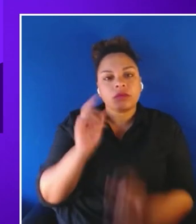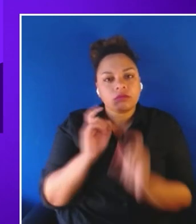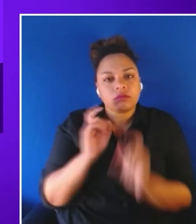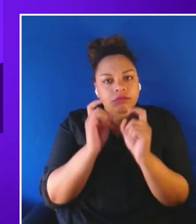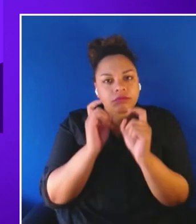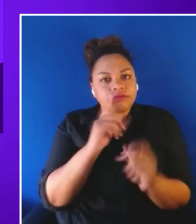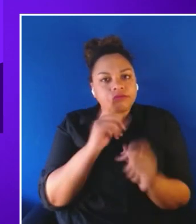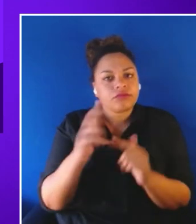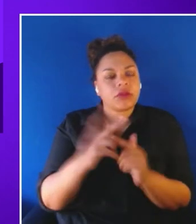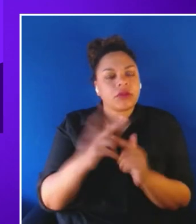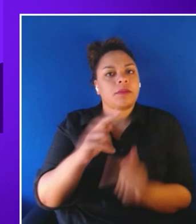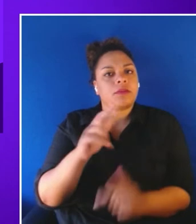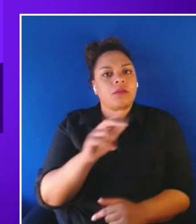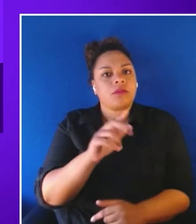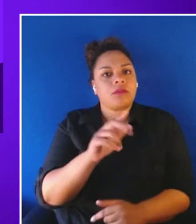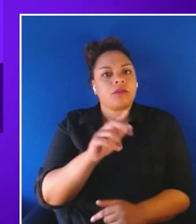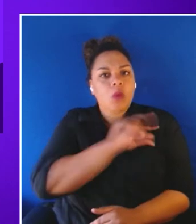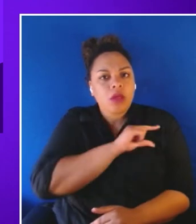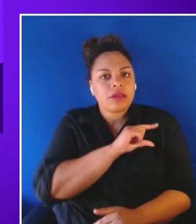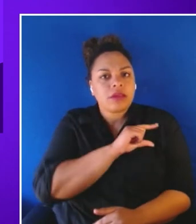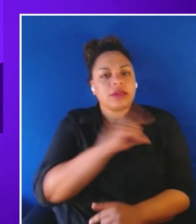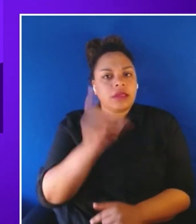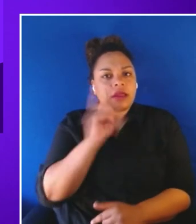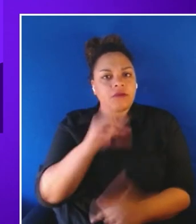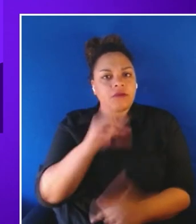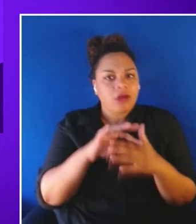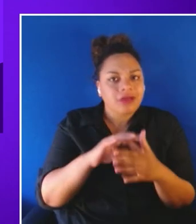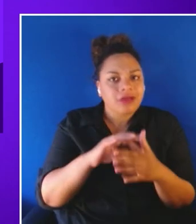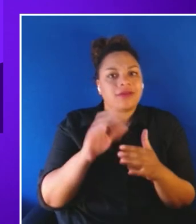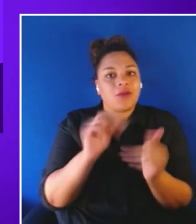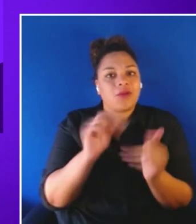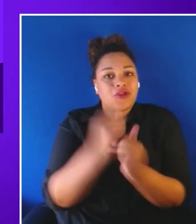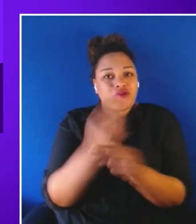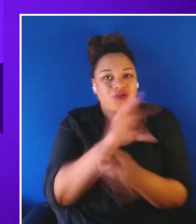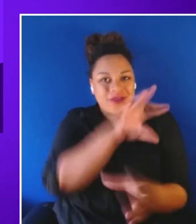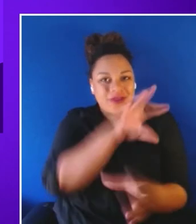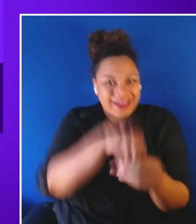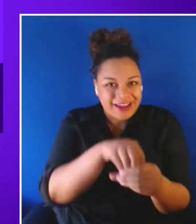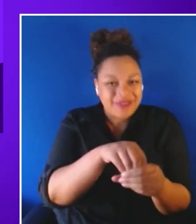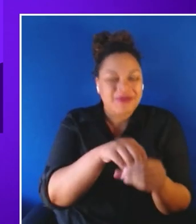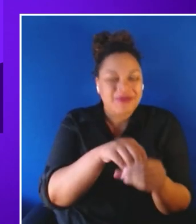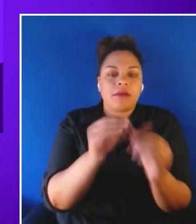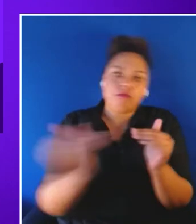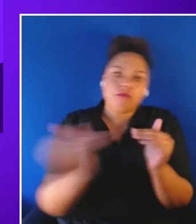beyond what is typically possible through role play and remote learning solutions like